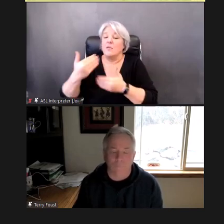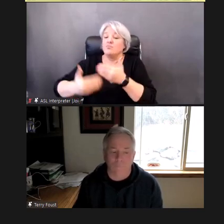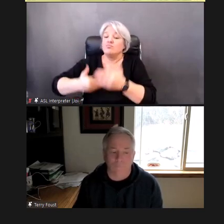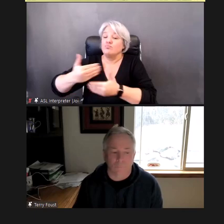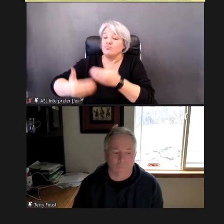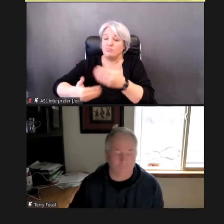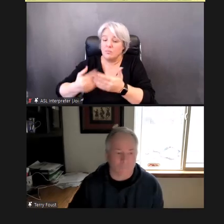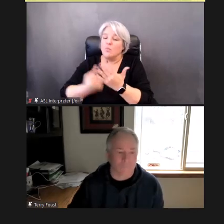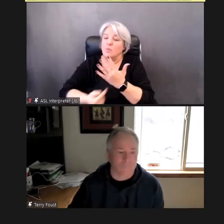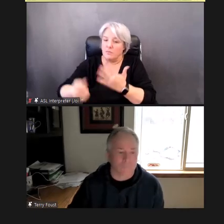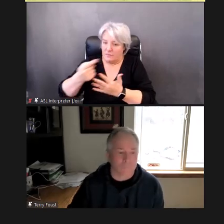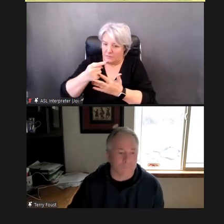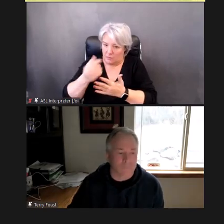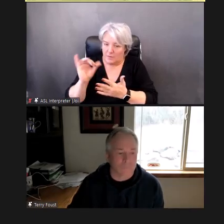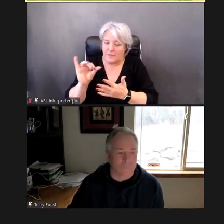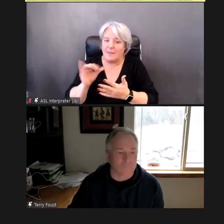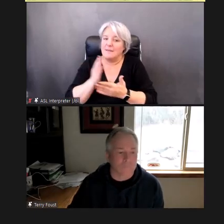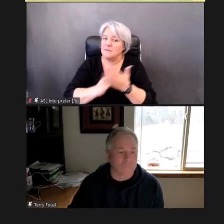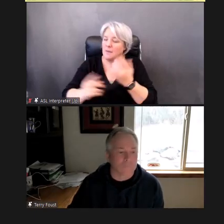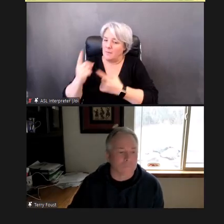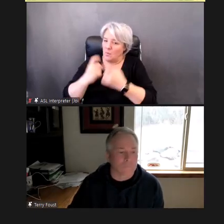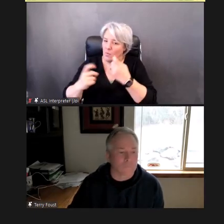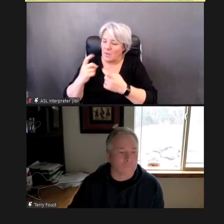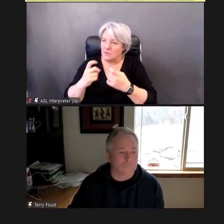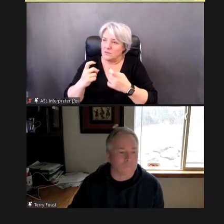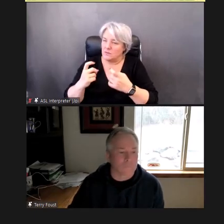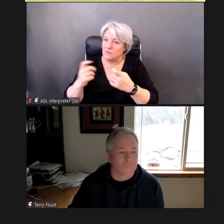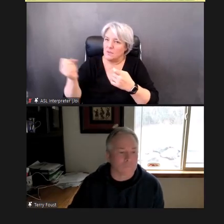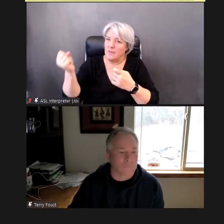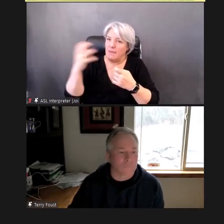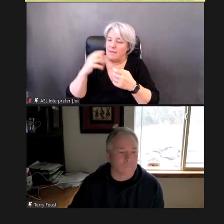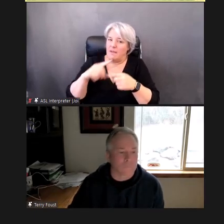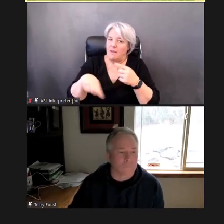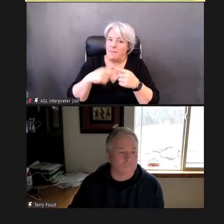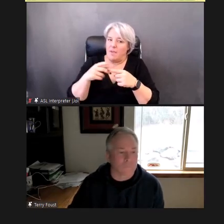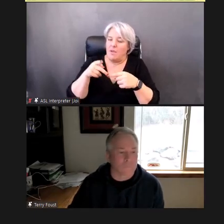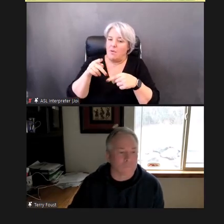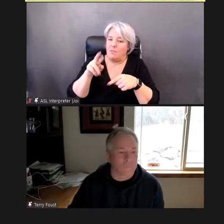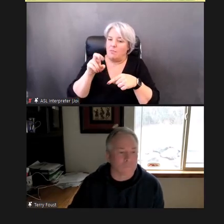questions that were raised about PureTone screening.